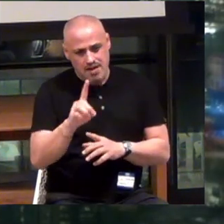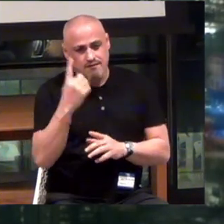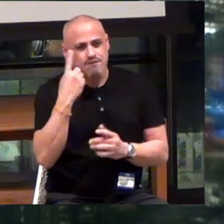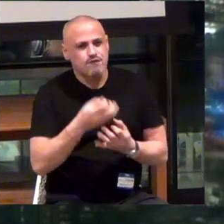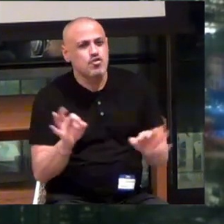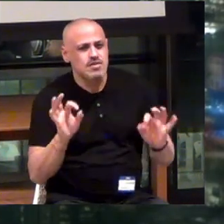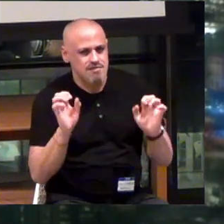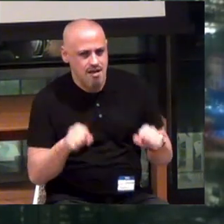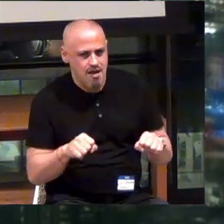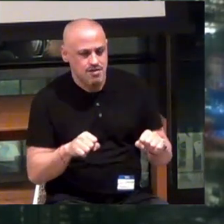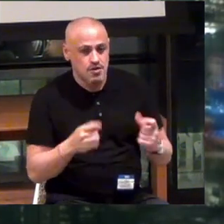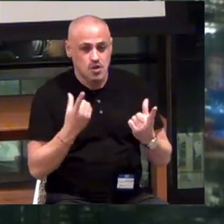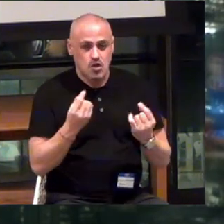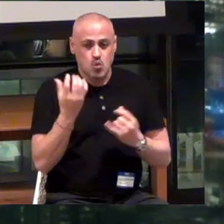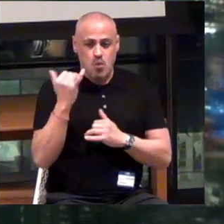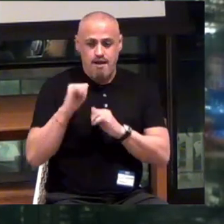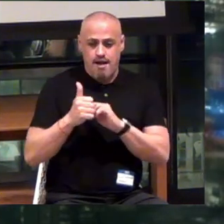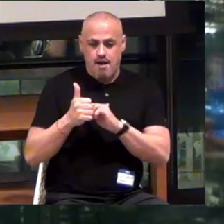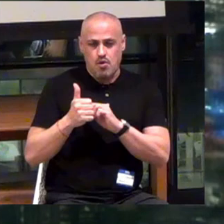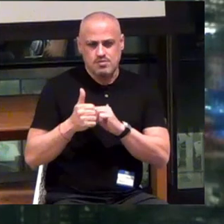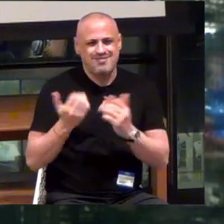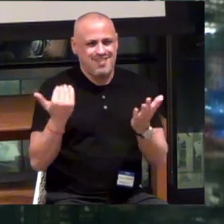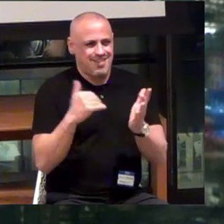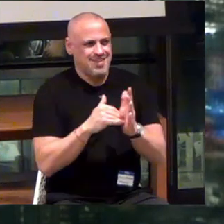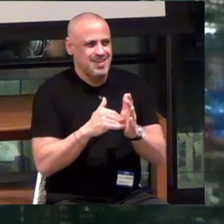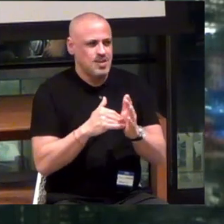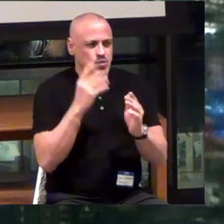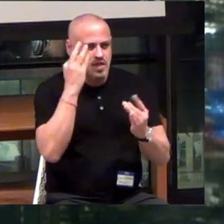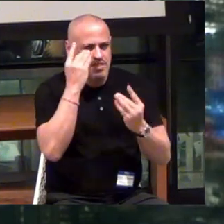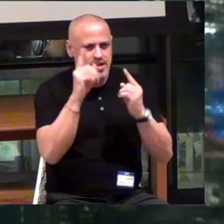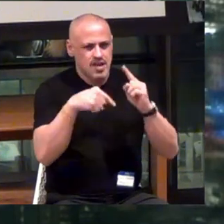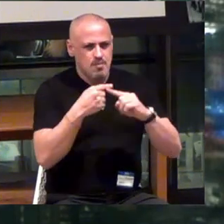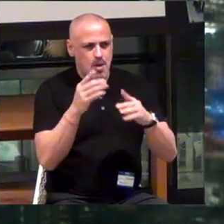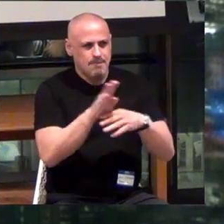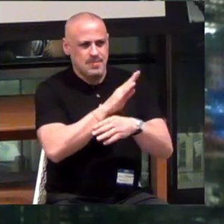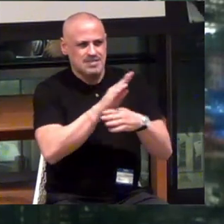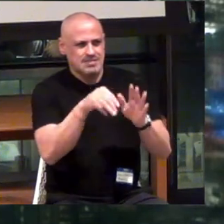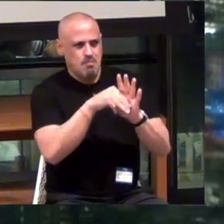And we were able to do this, because, again, we were thinking about business models that